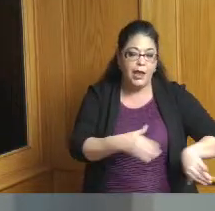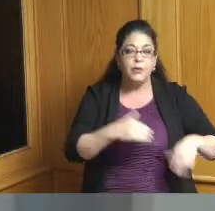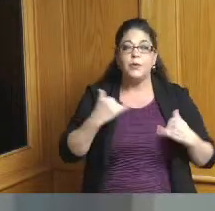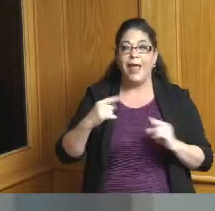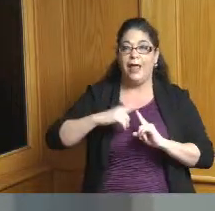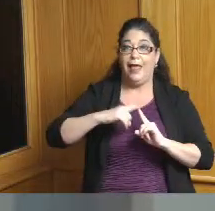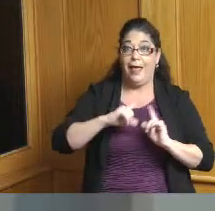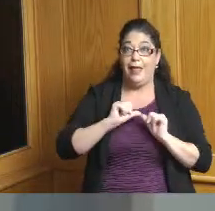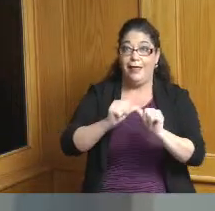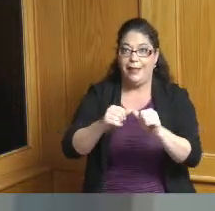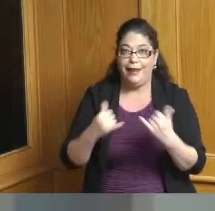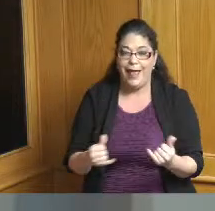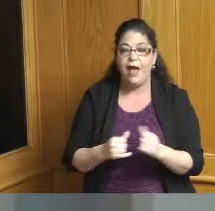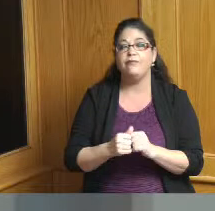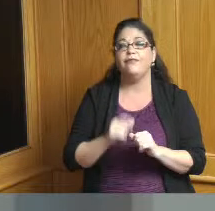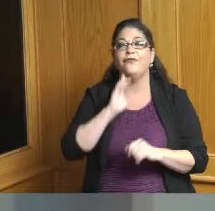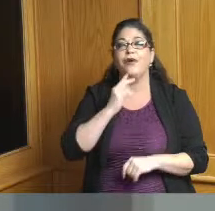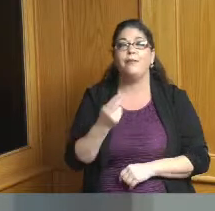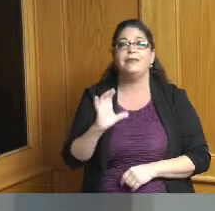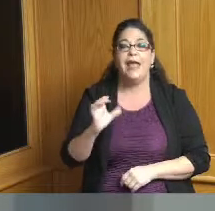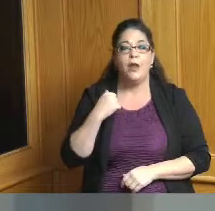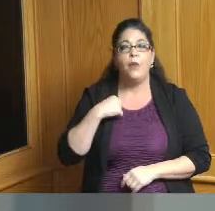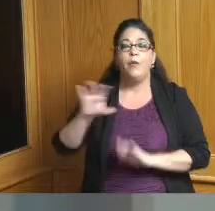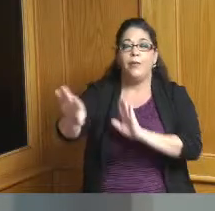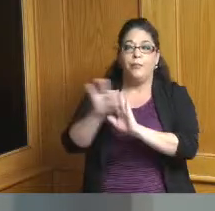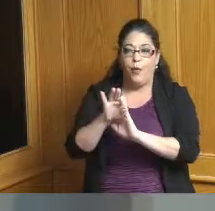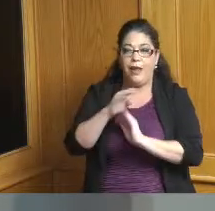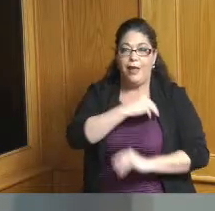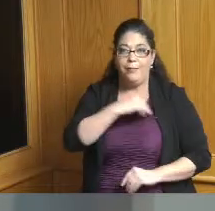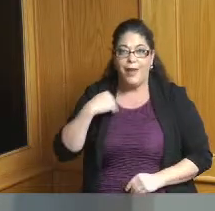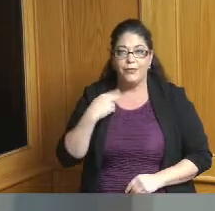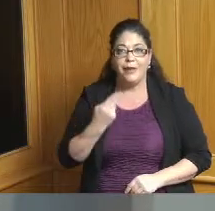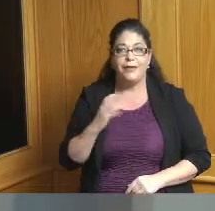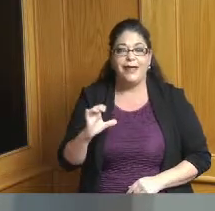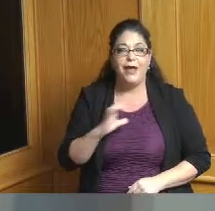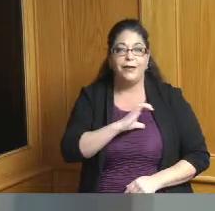of Hamilton County hereby appoint as a member to the Hamilton County Community Board of